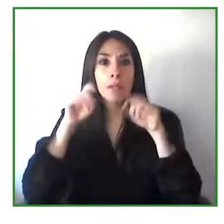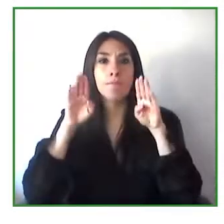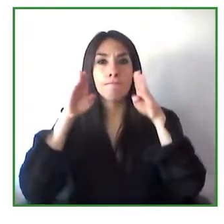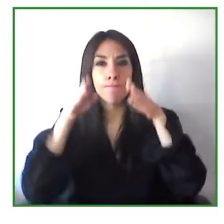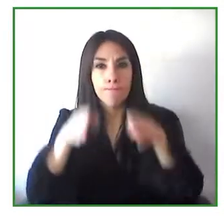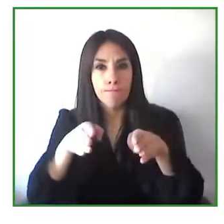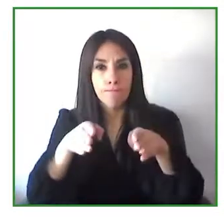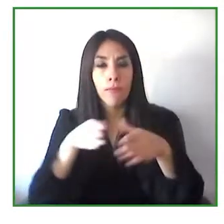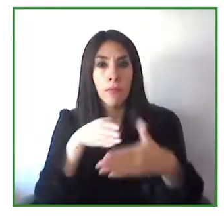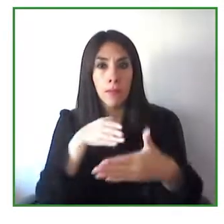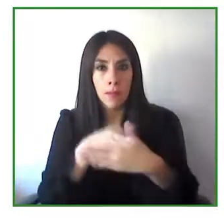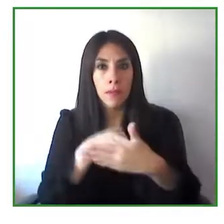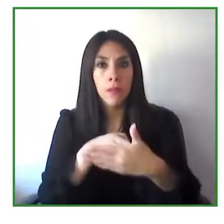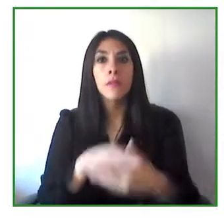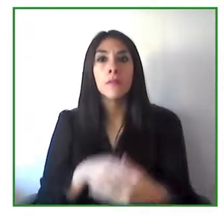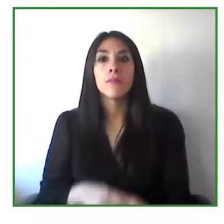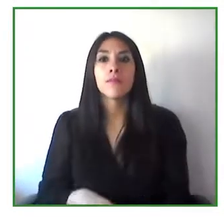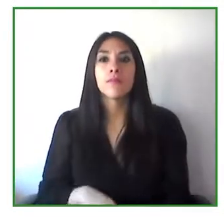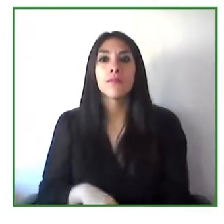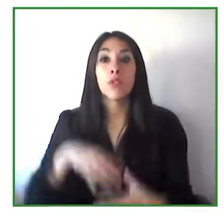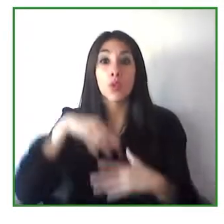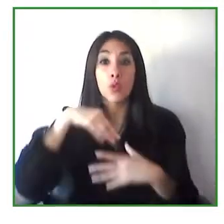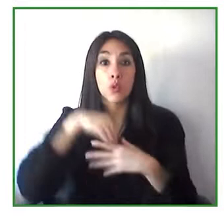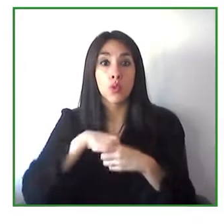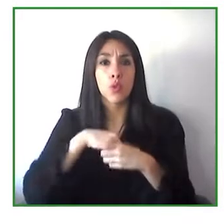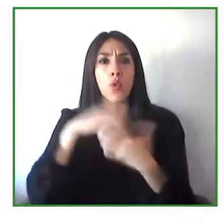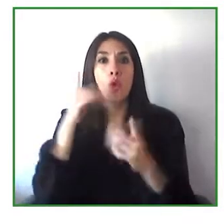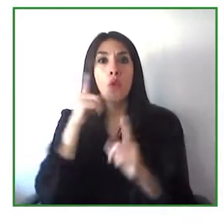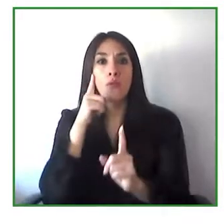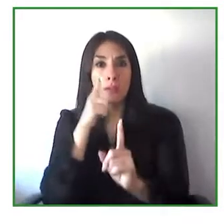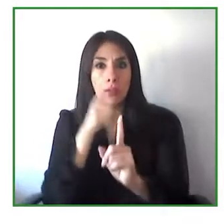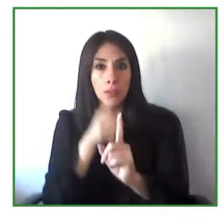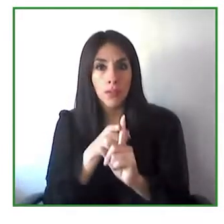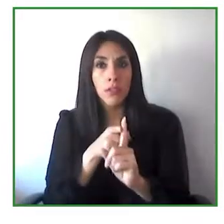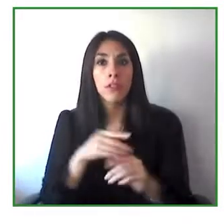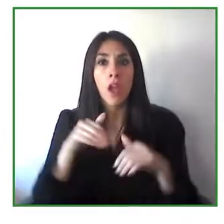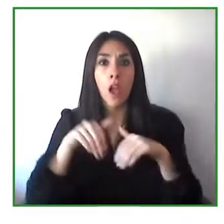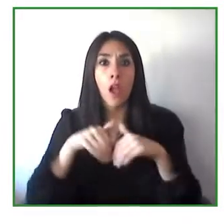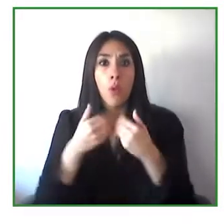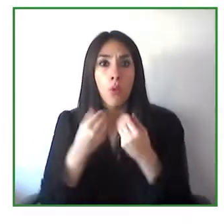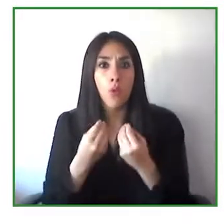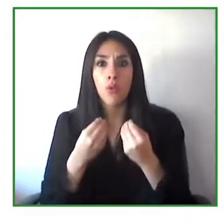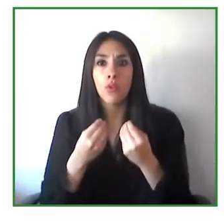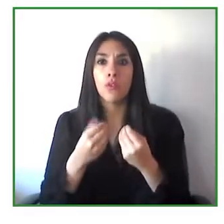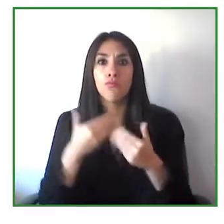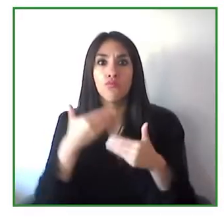Zero Project that is based on the need that we have in the implementation on the Convention